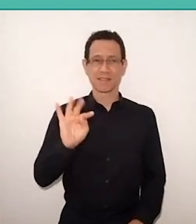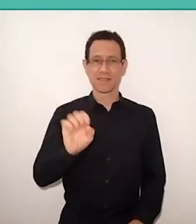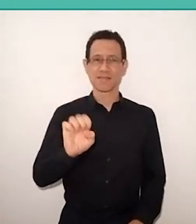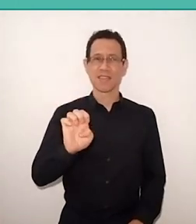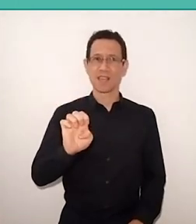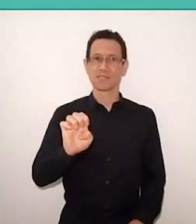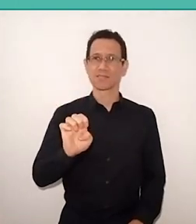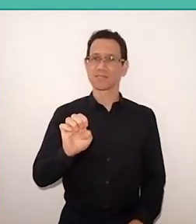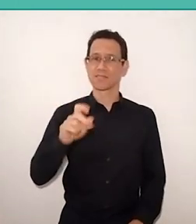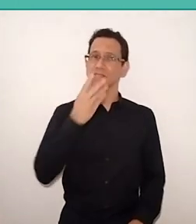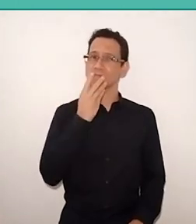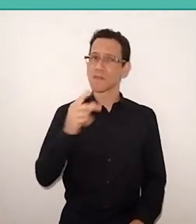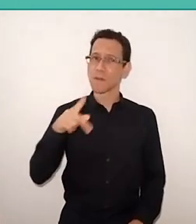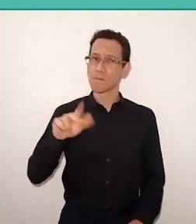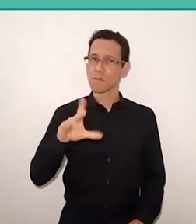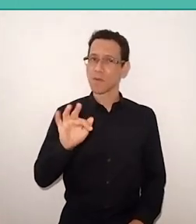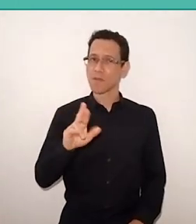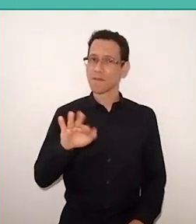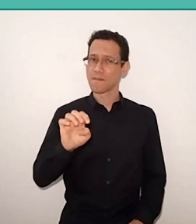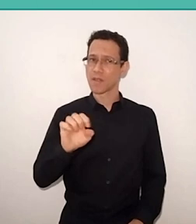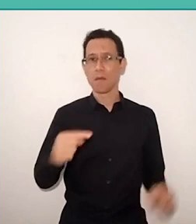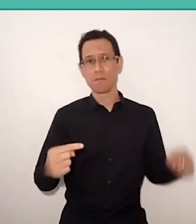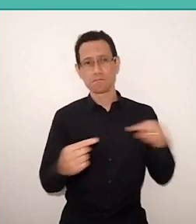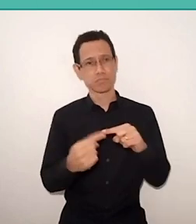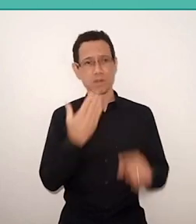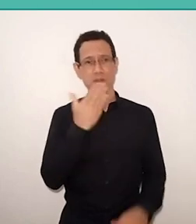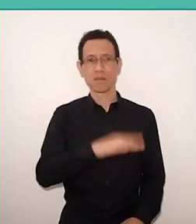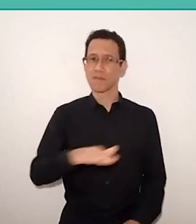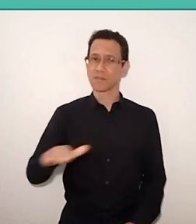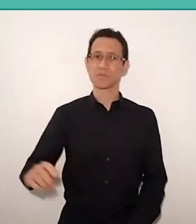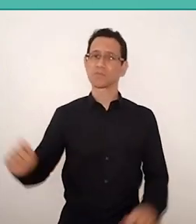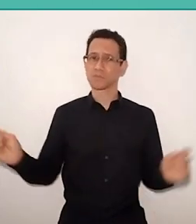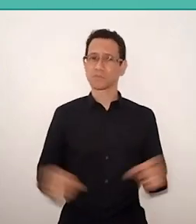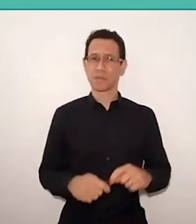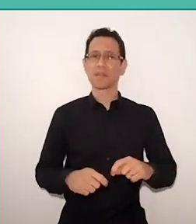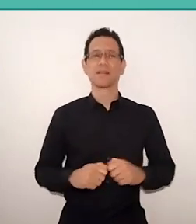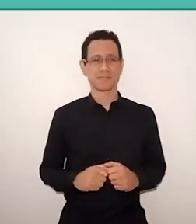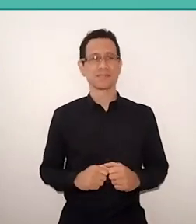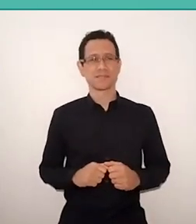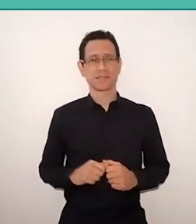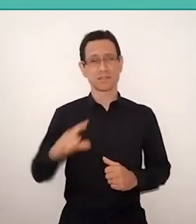being applied, for example, in early childhood education, which is a specialty, one of the PhD research lines